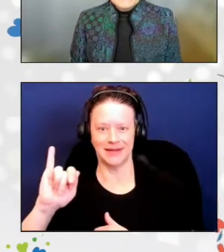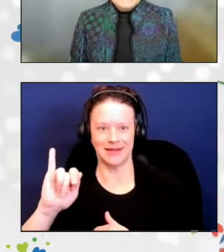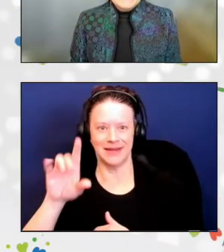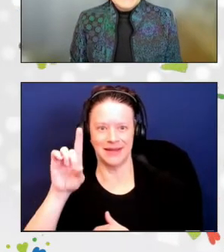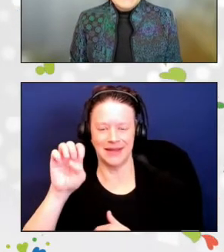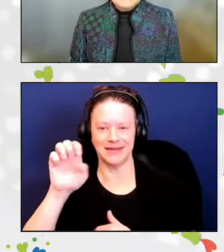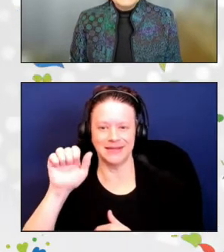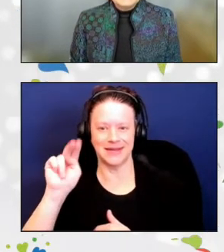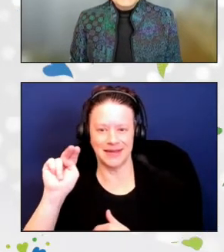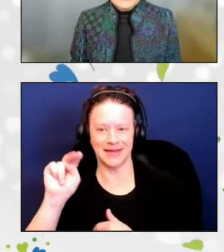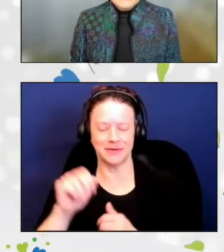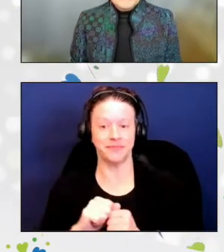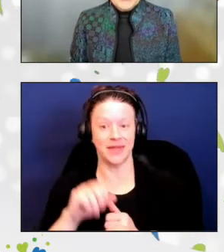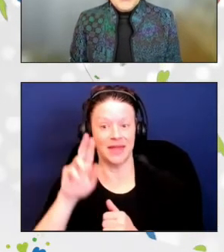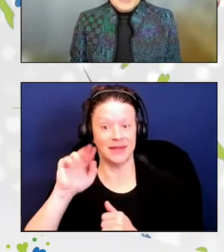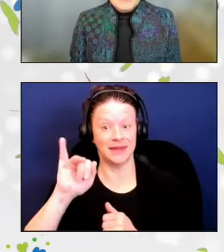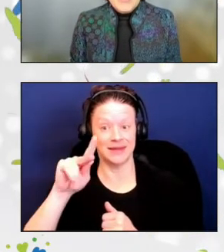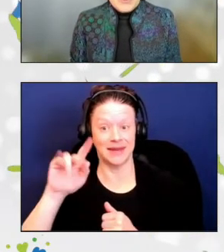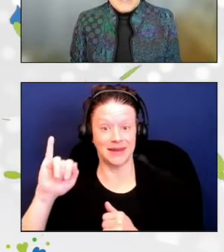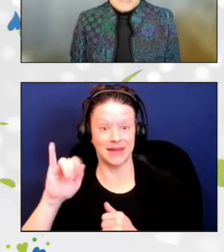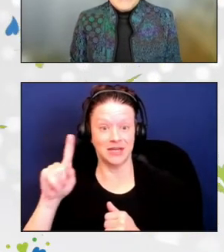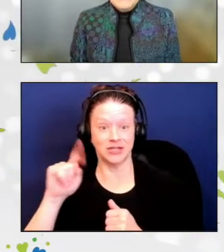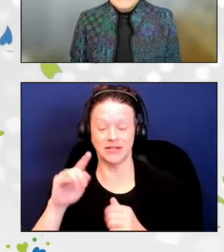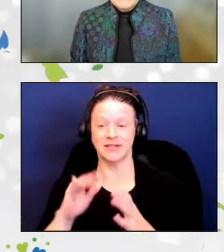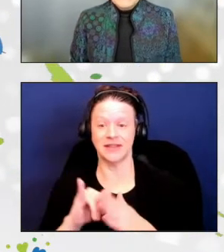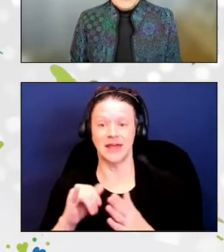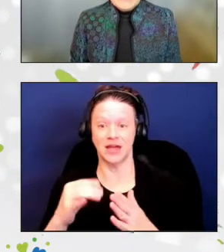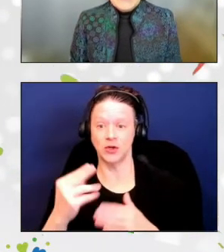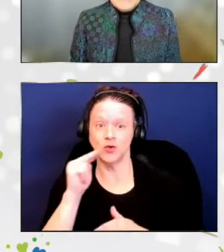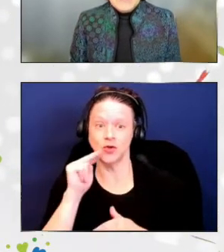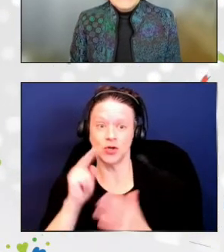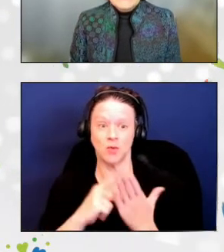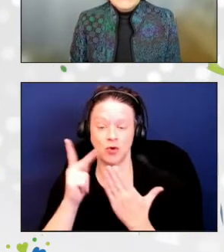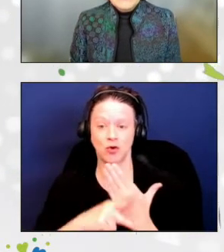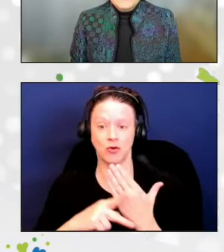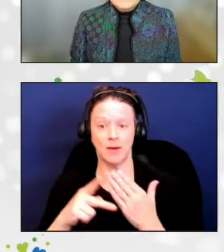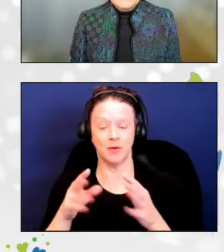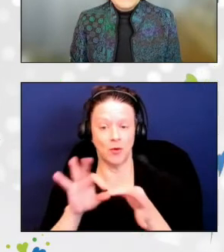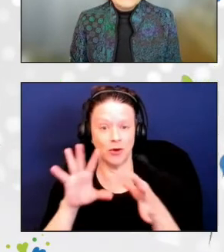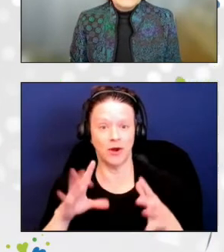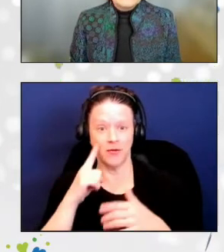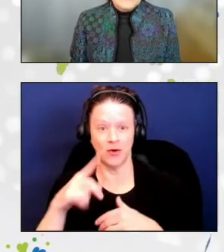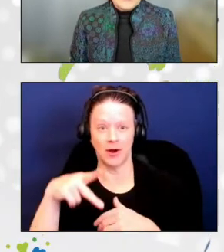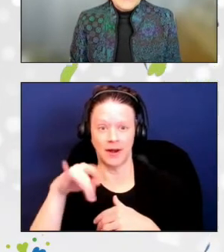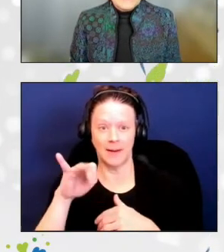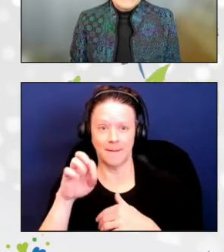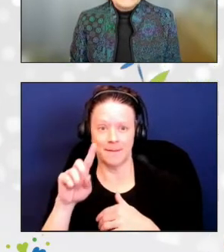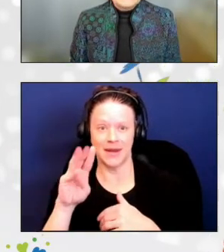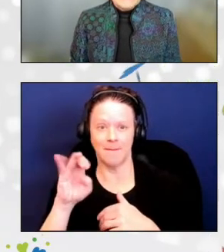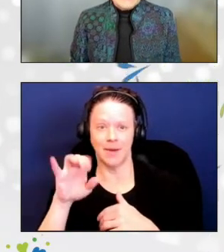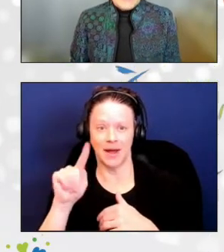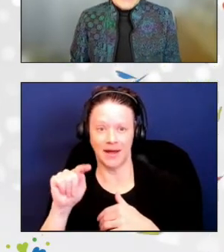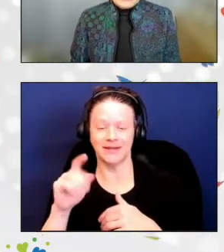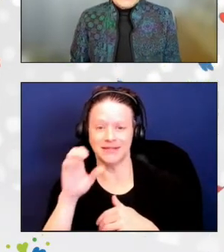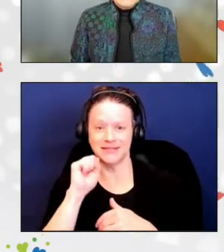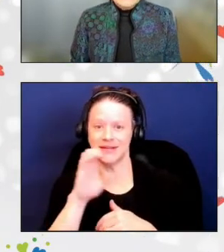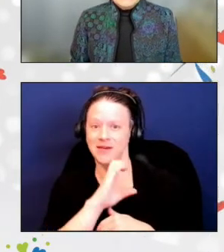Nikki, is the Nutrition Program Coordinator for Piedmont Senior Resources Area Agency on Aging